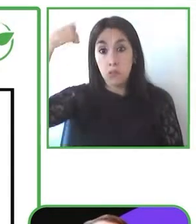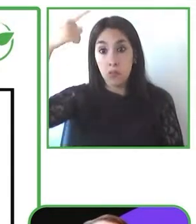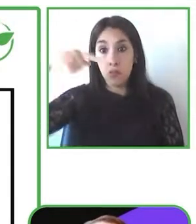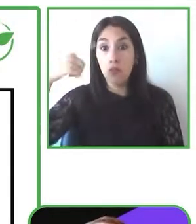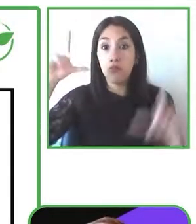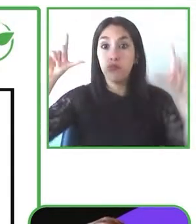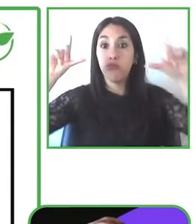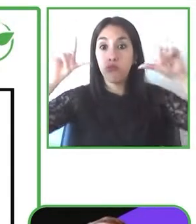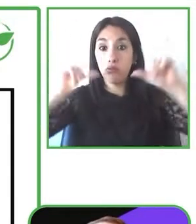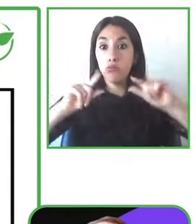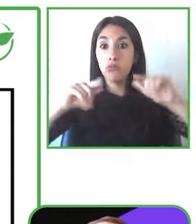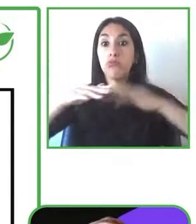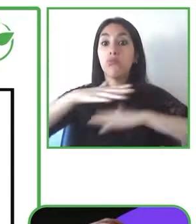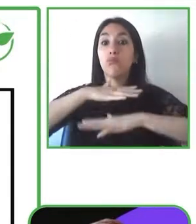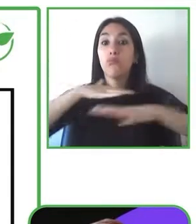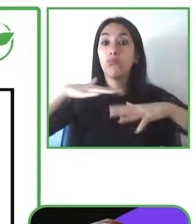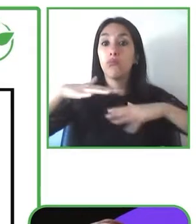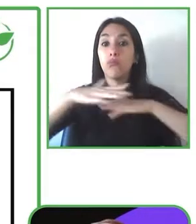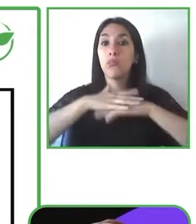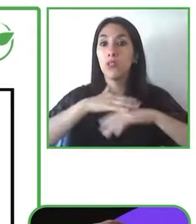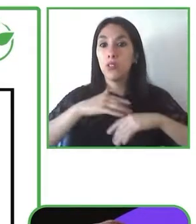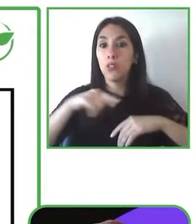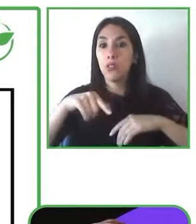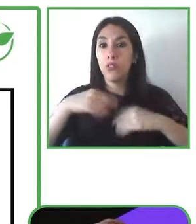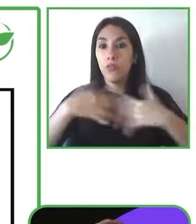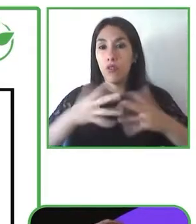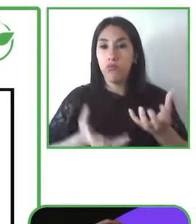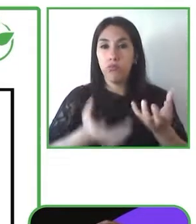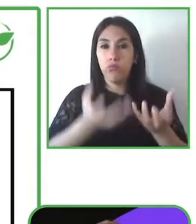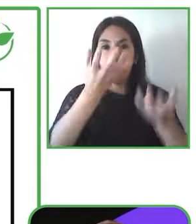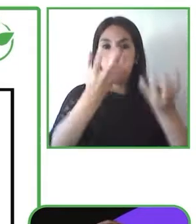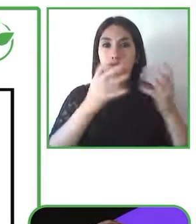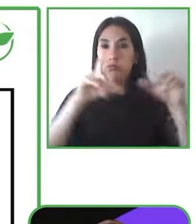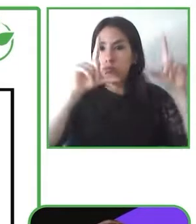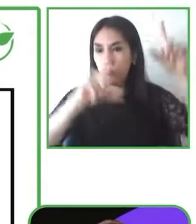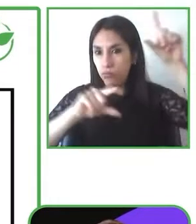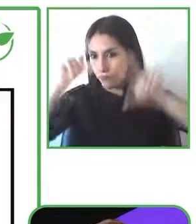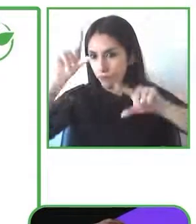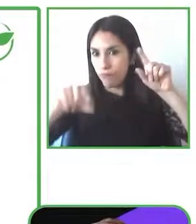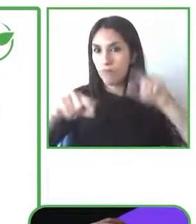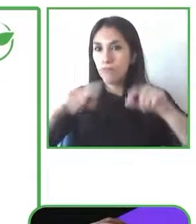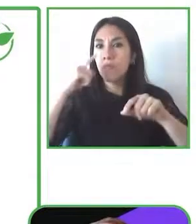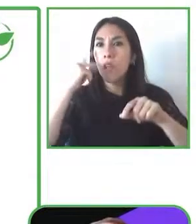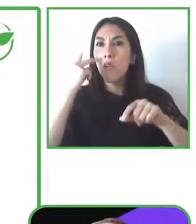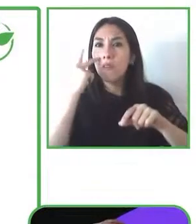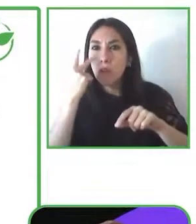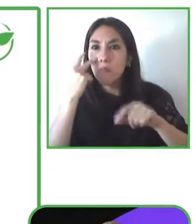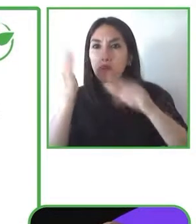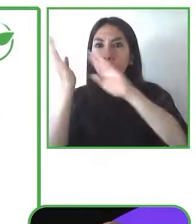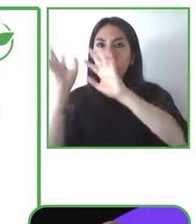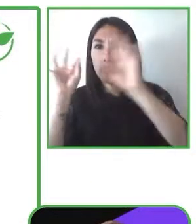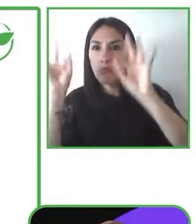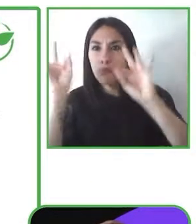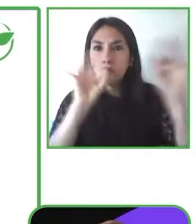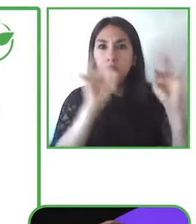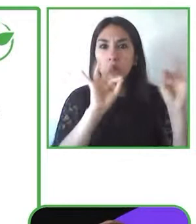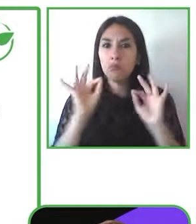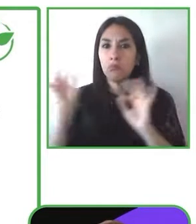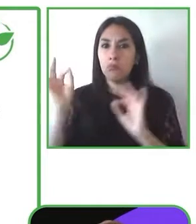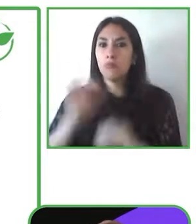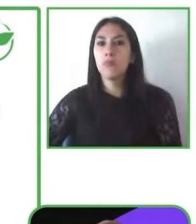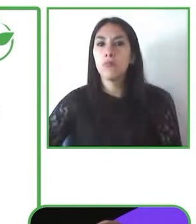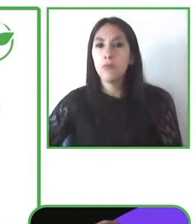for digital use and a light mode for printing. Here is a demonstration of the slider